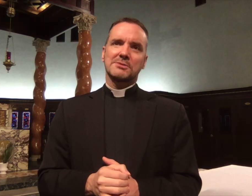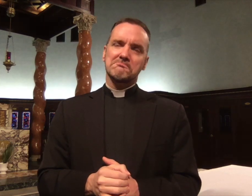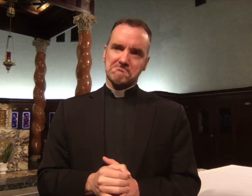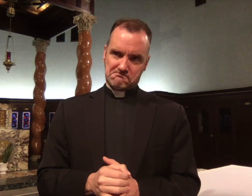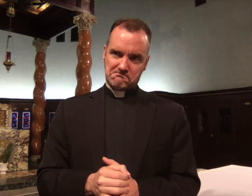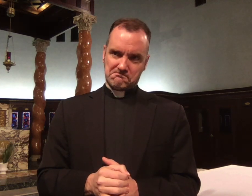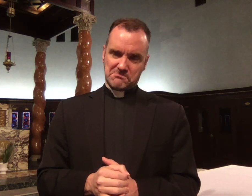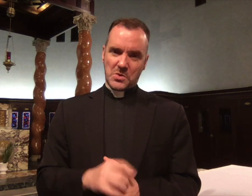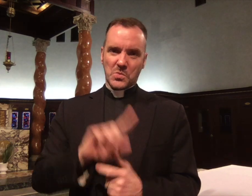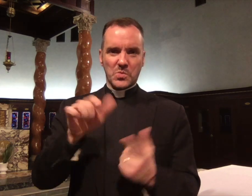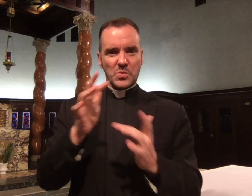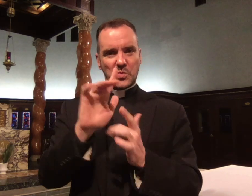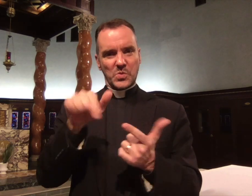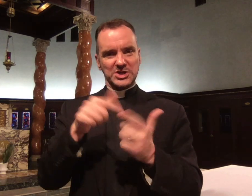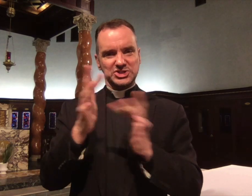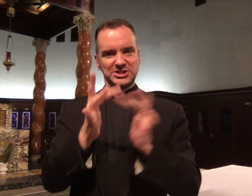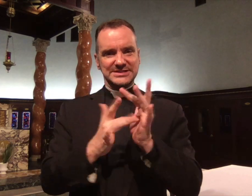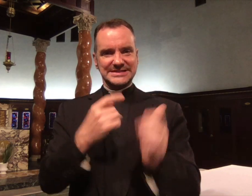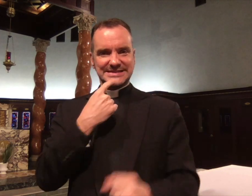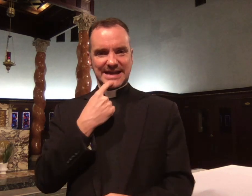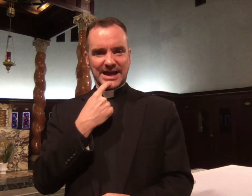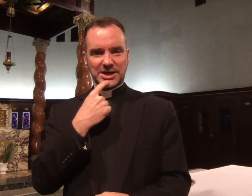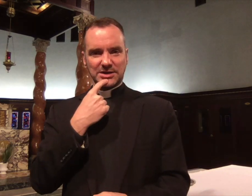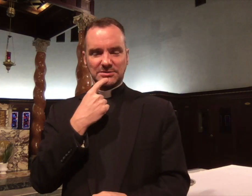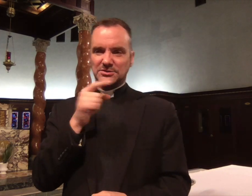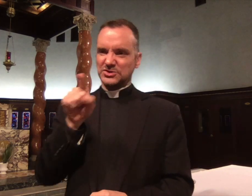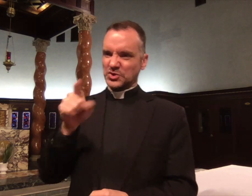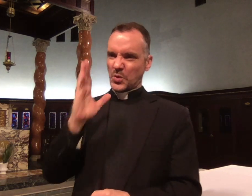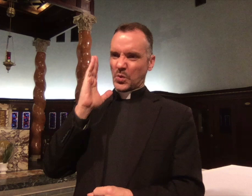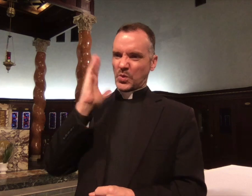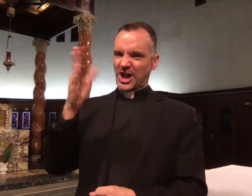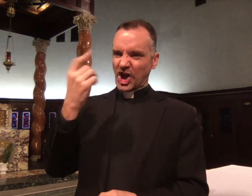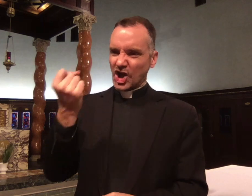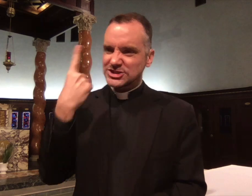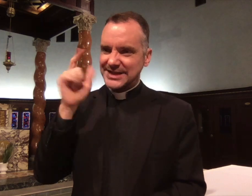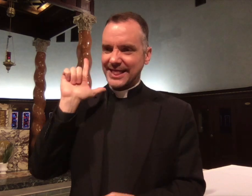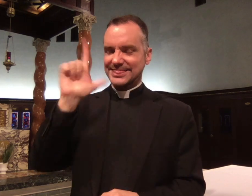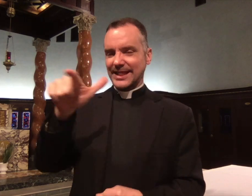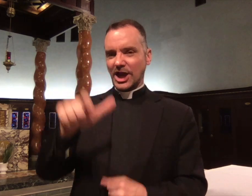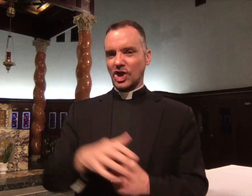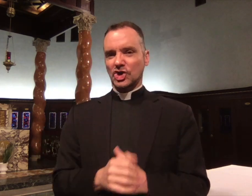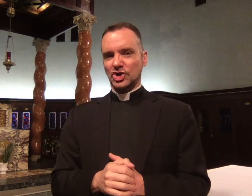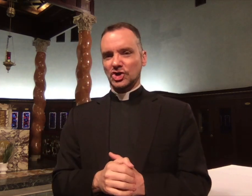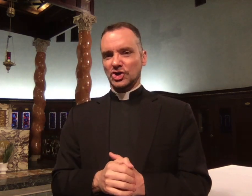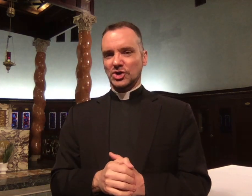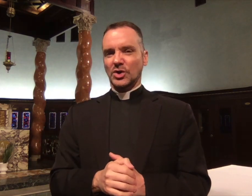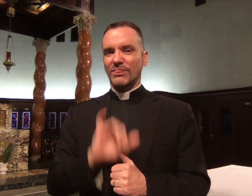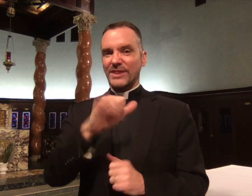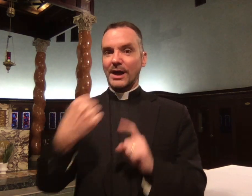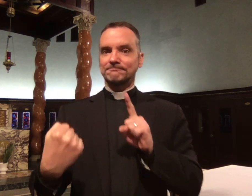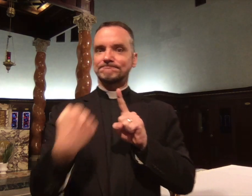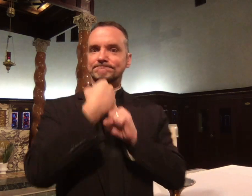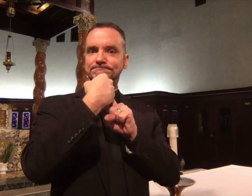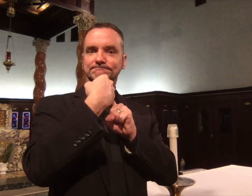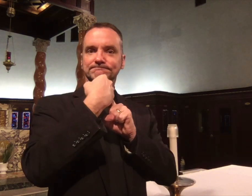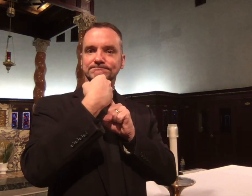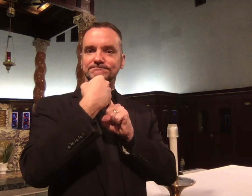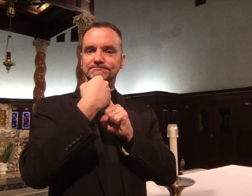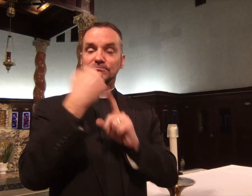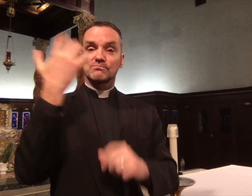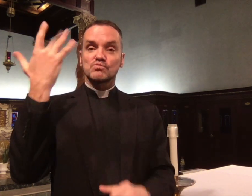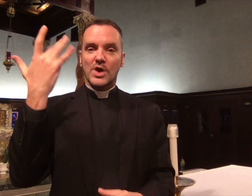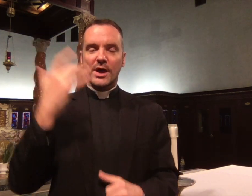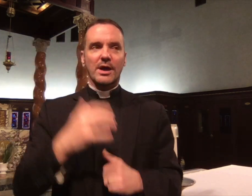him, "You'll understand later." That's interesting for us to think about that.